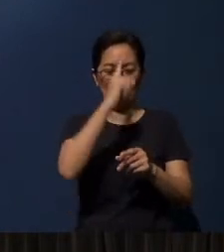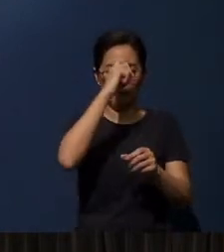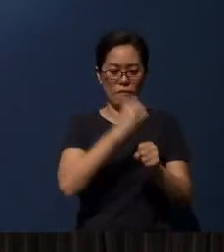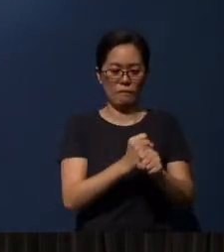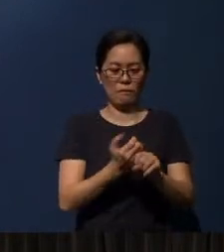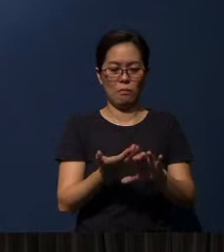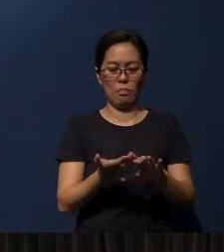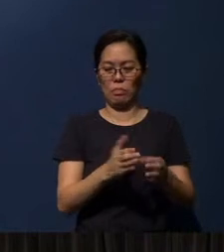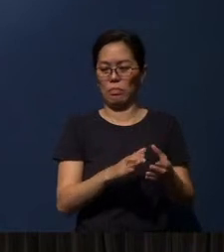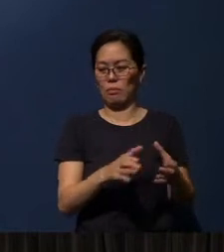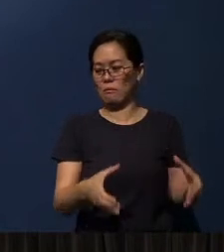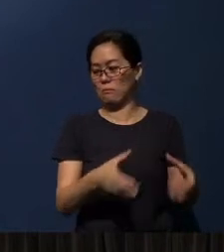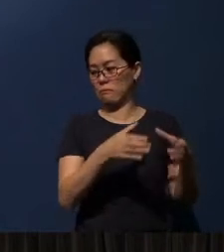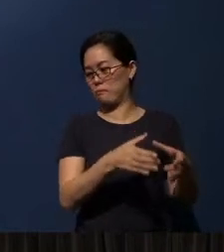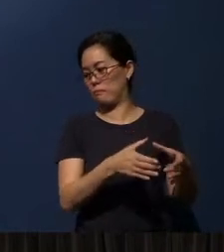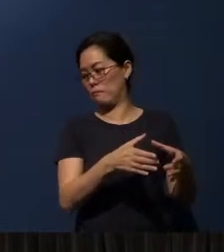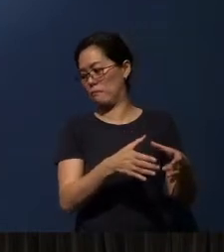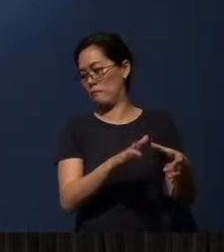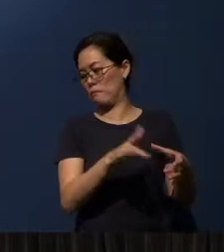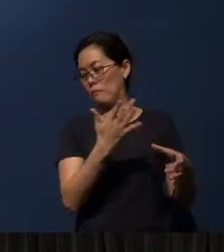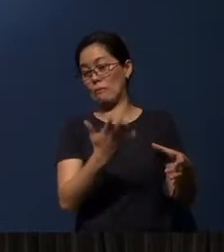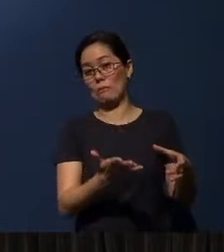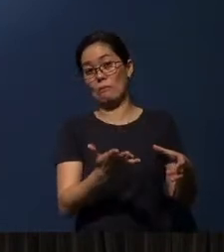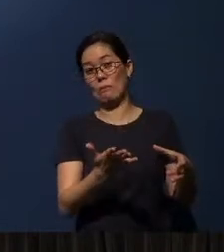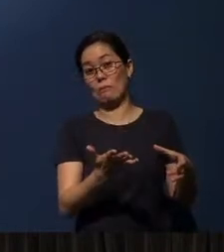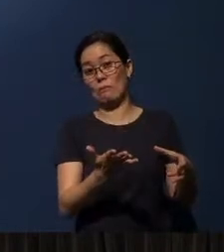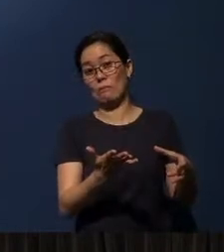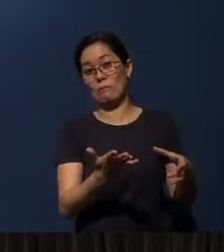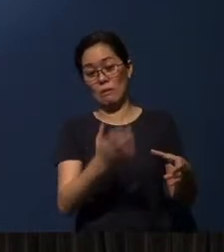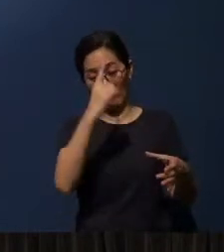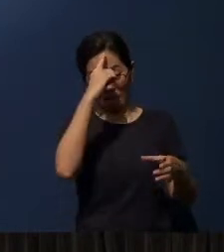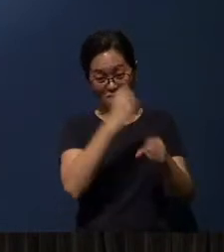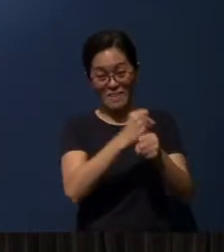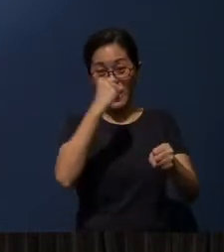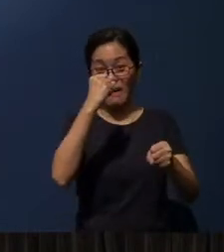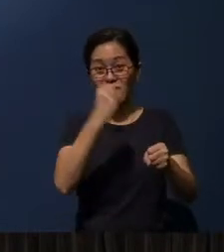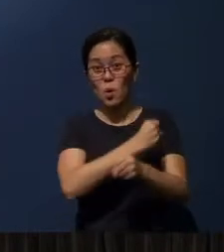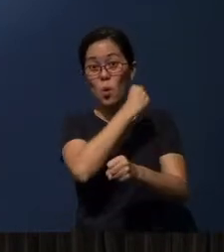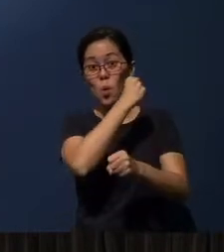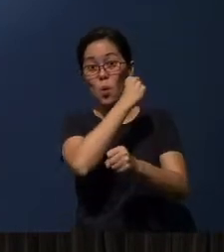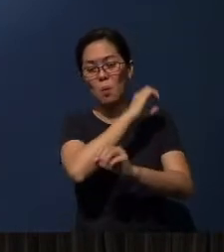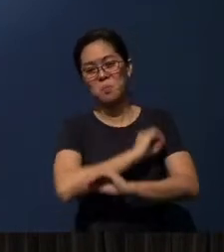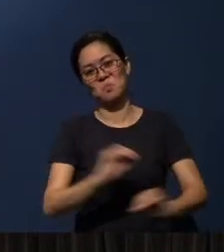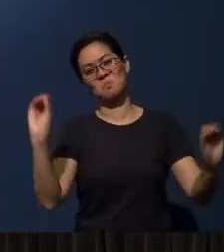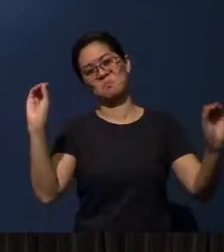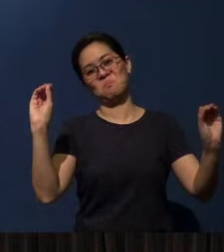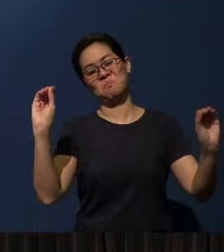If so, then there is no faithfulness in you and in (me), okay.